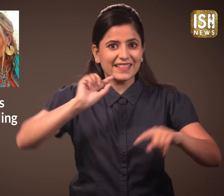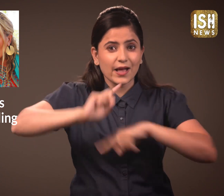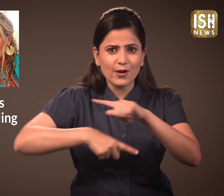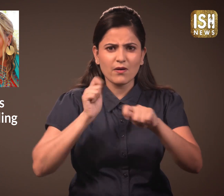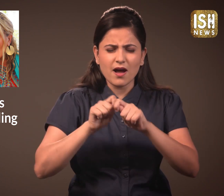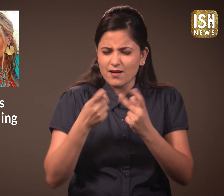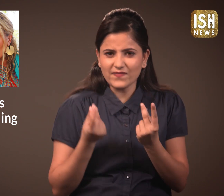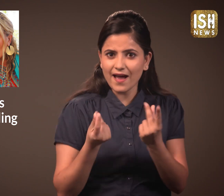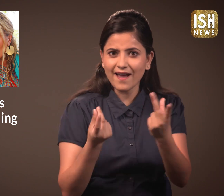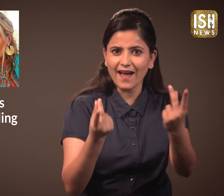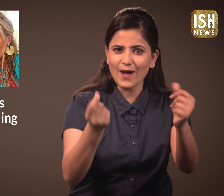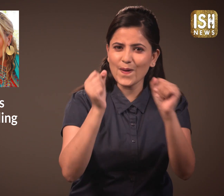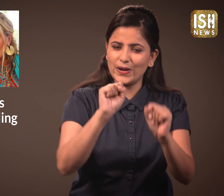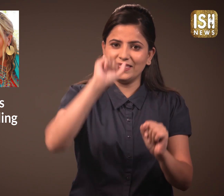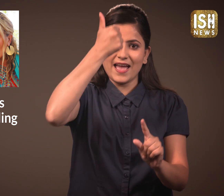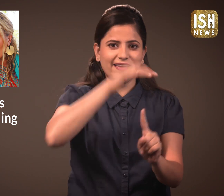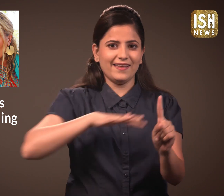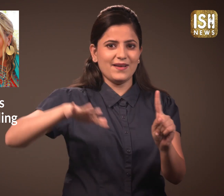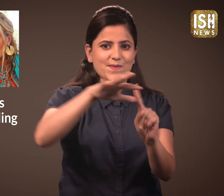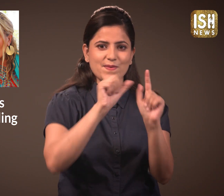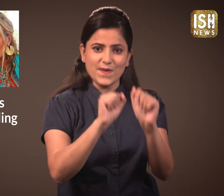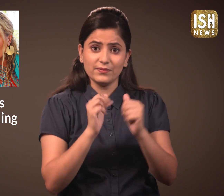After tea Indians can quickly do their work.